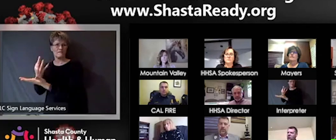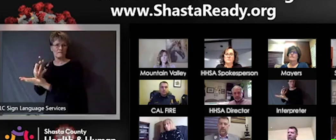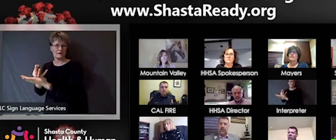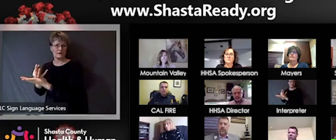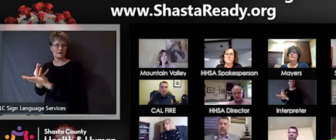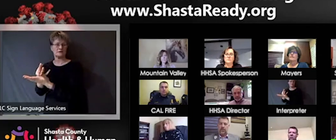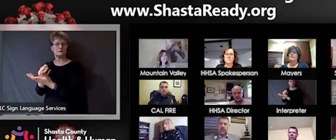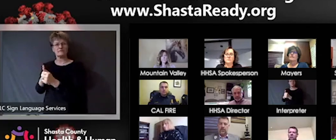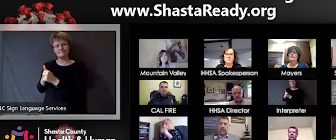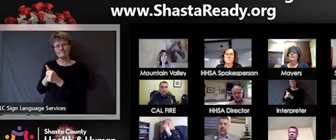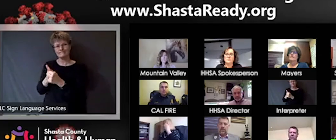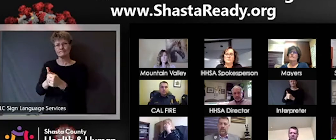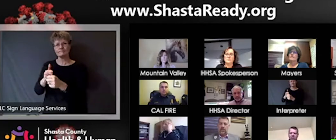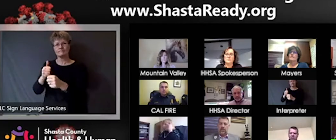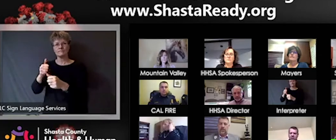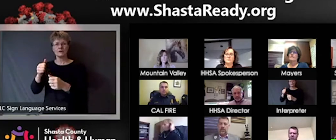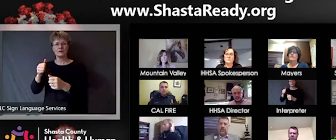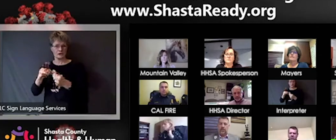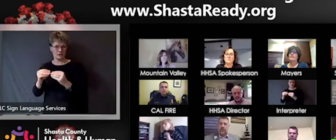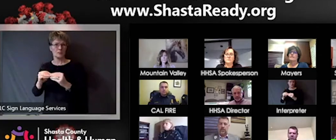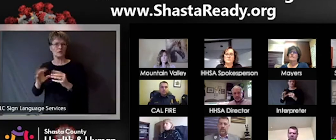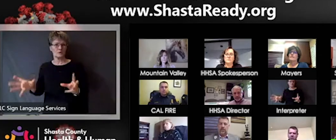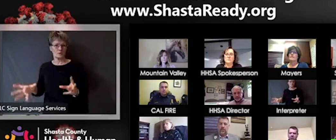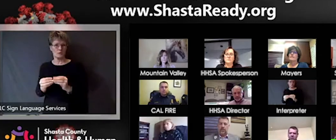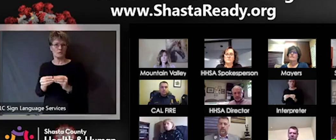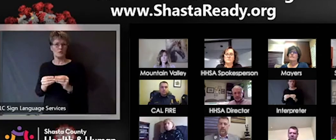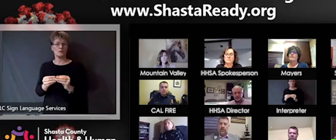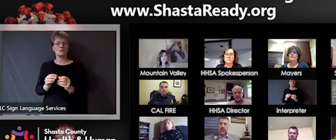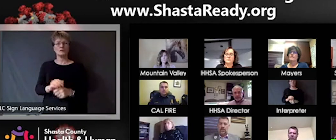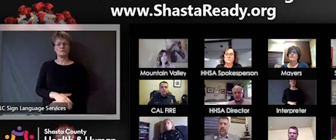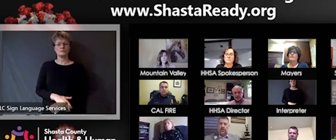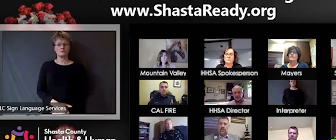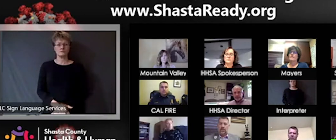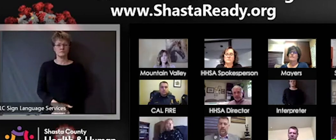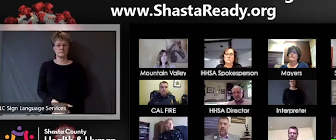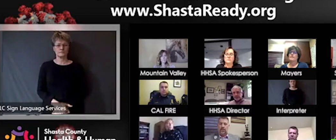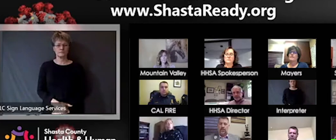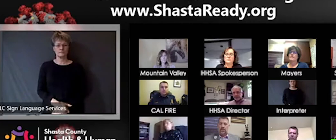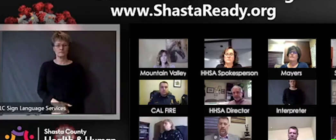review some emails, have secured some